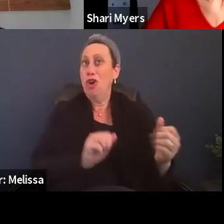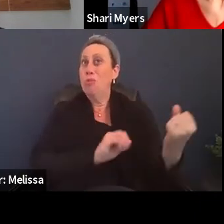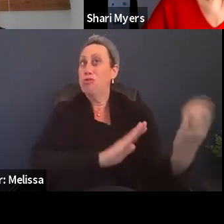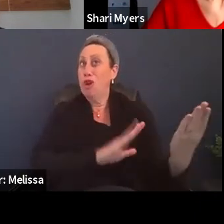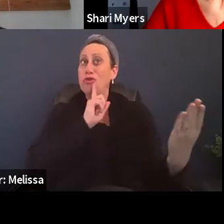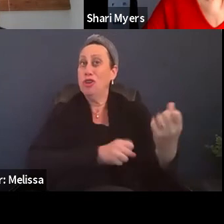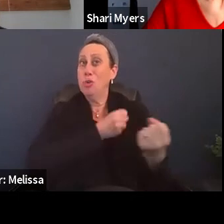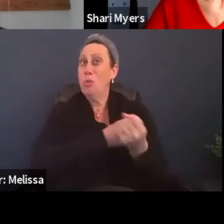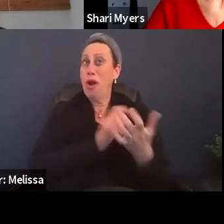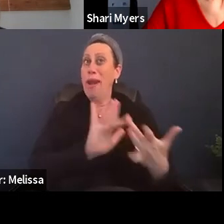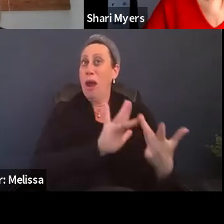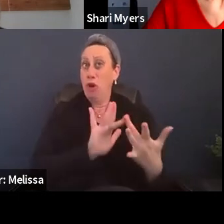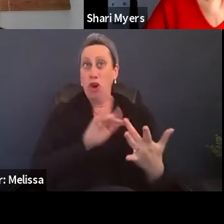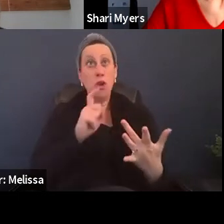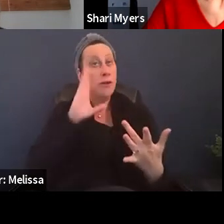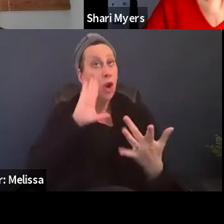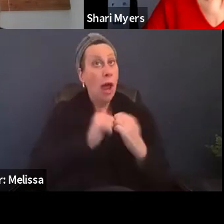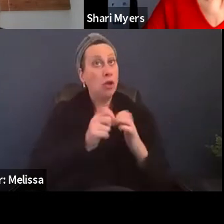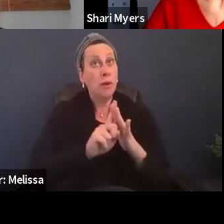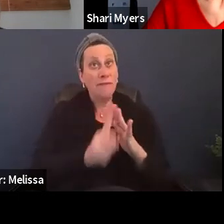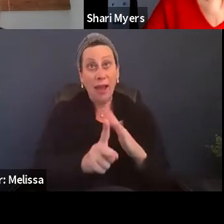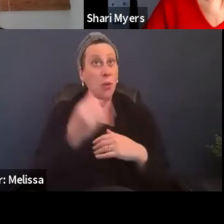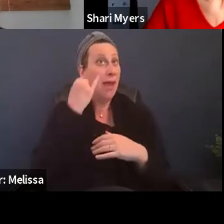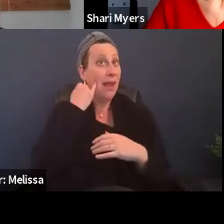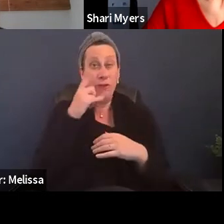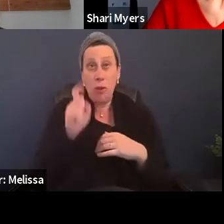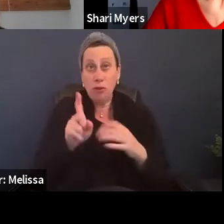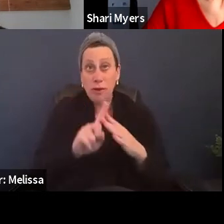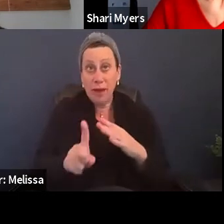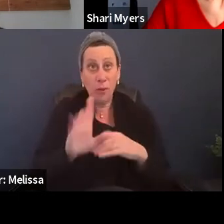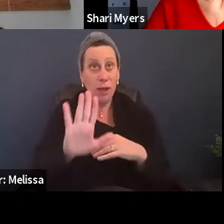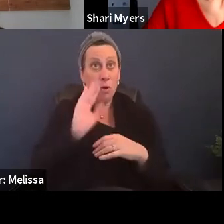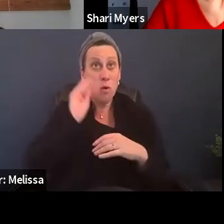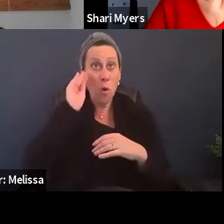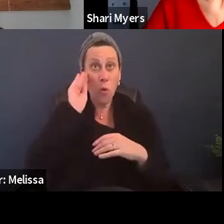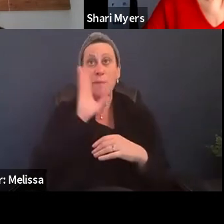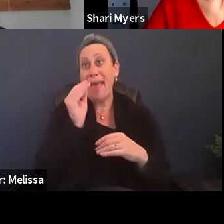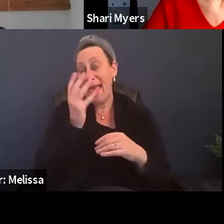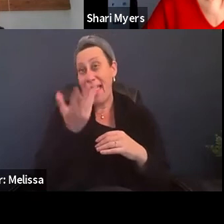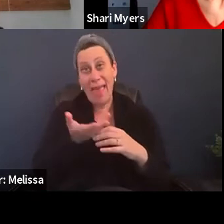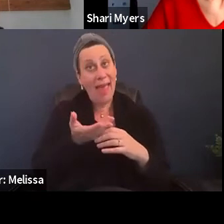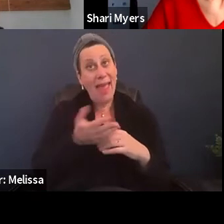You'll need to know how to evacuate if you have to evacuate your home. And it may be not through government